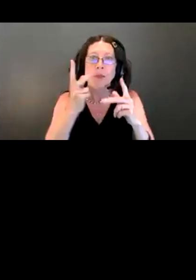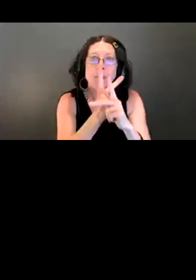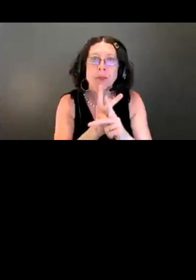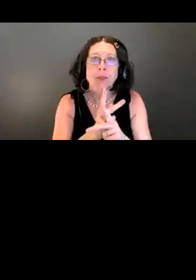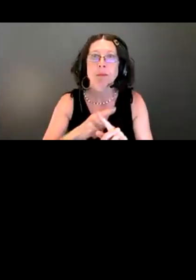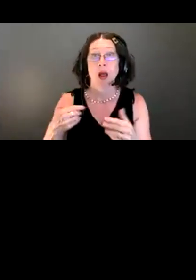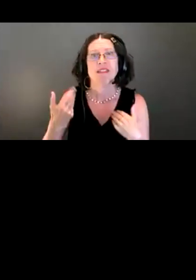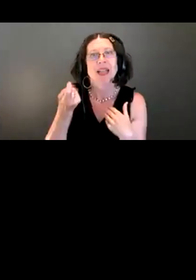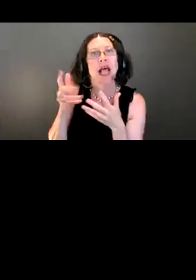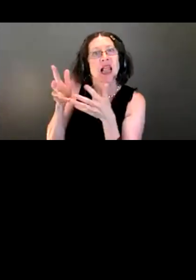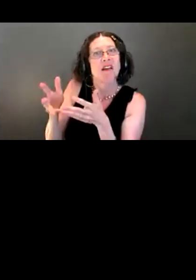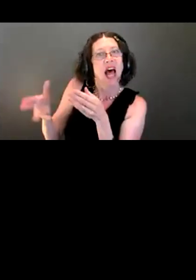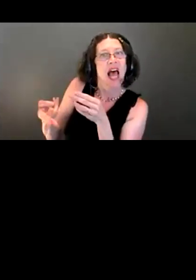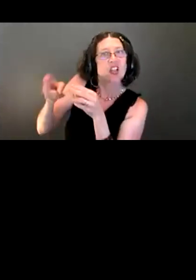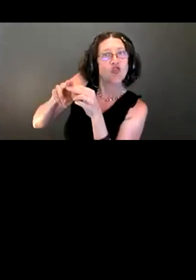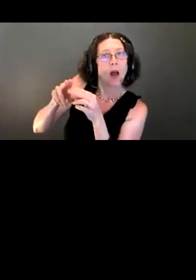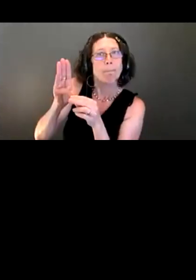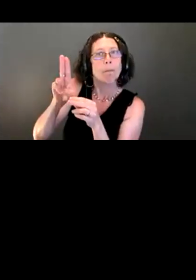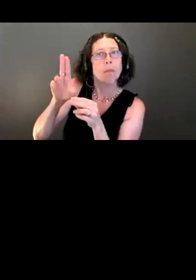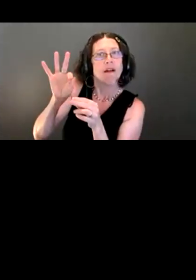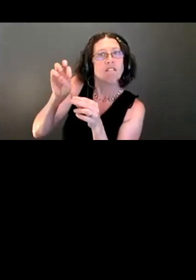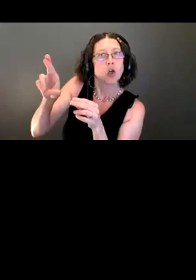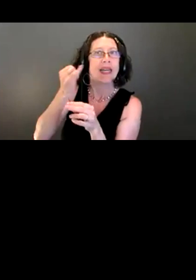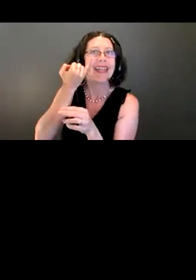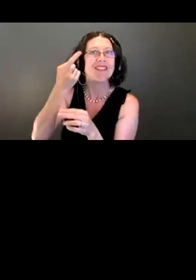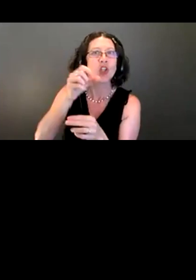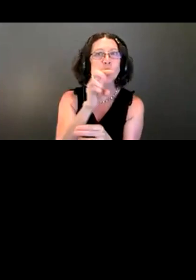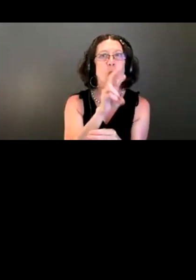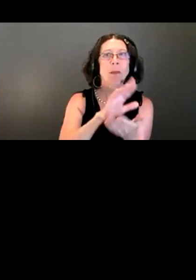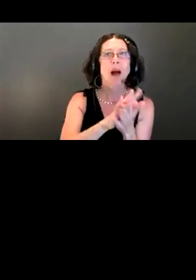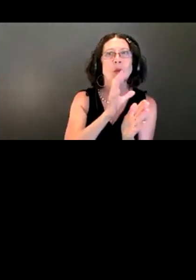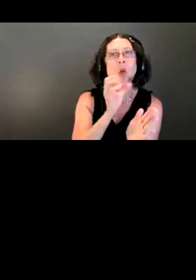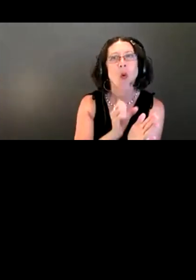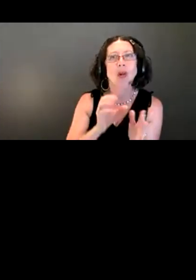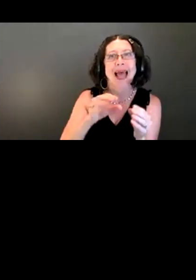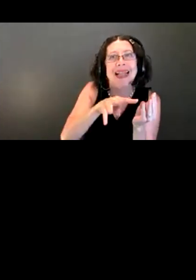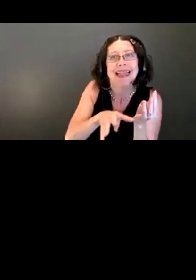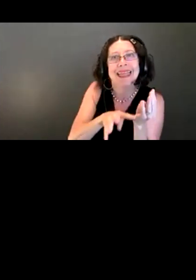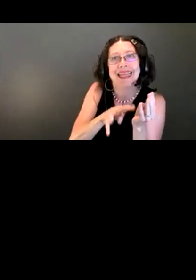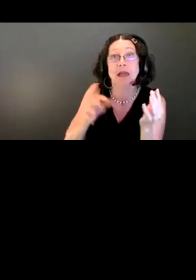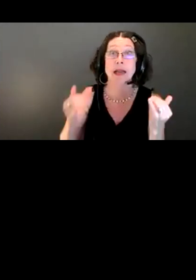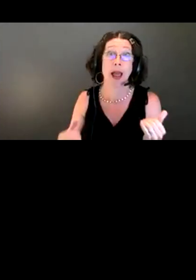for sewers getting old and leaking. So right now, the Coal Creek sewer pipe that we'll talk about